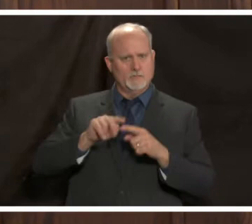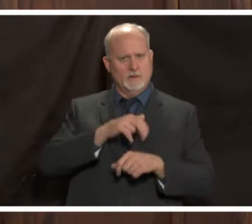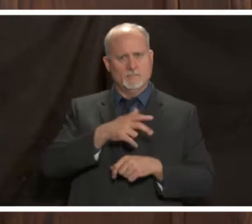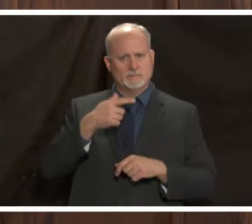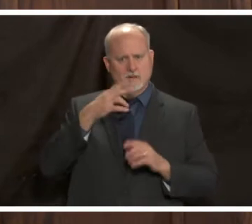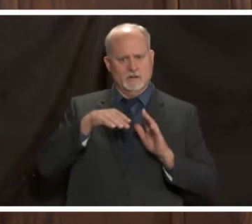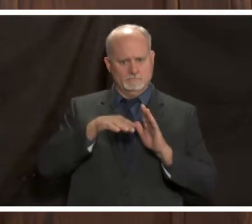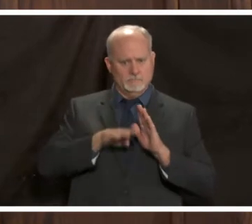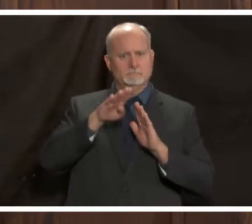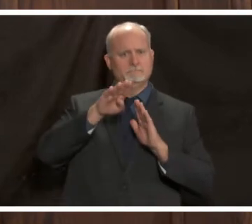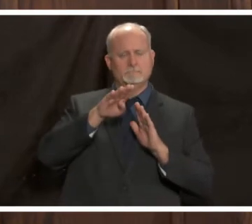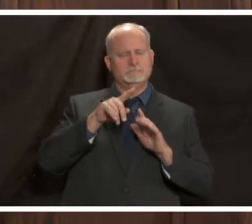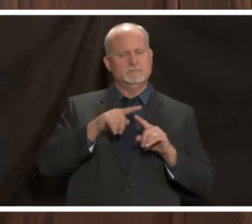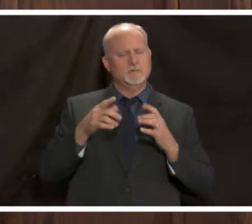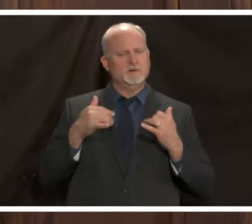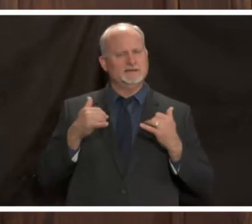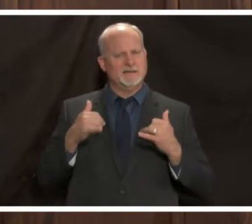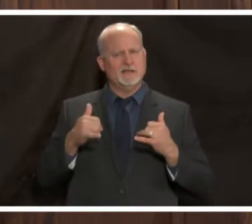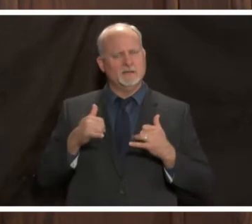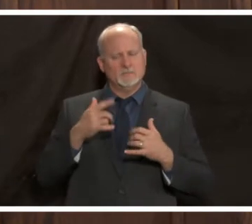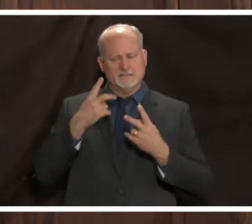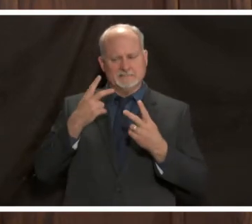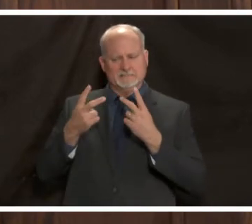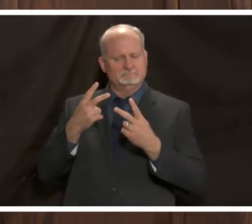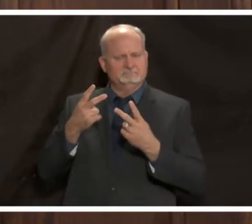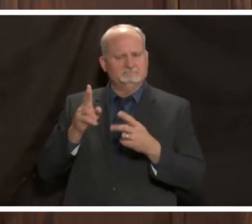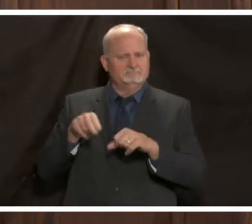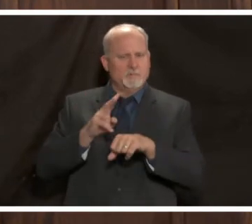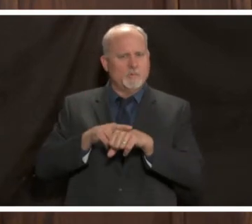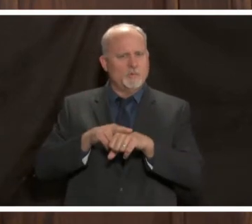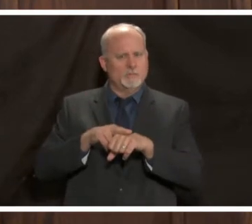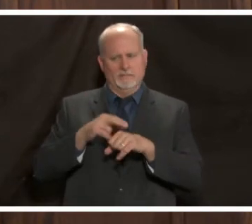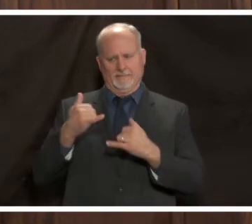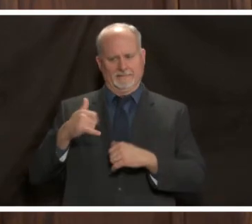bump then but right now most of what we're seeing is what we would anticipate to normally see this